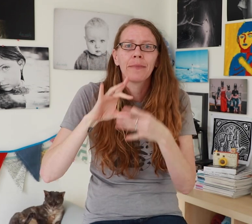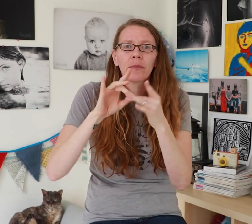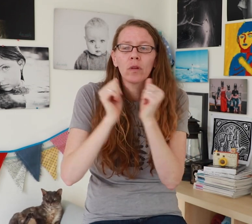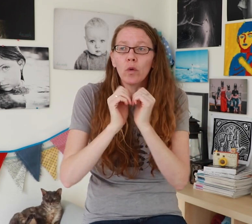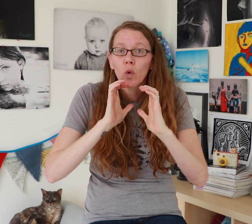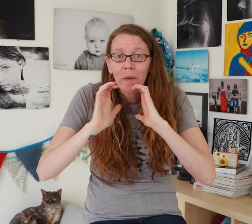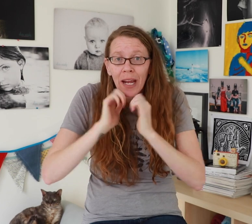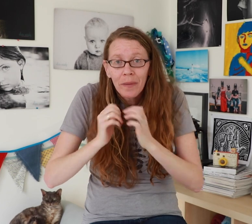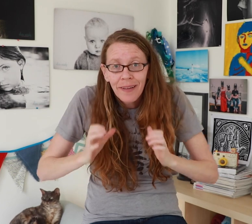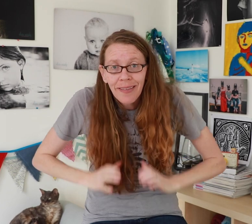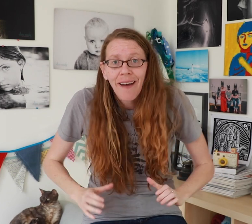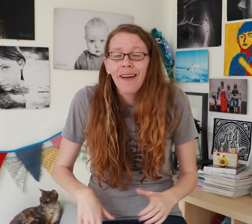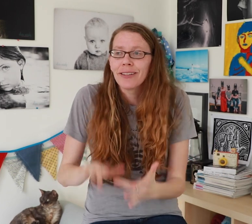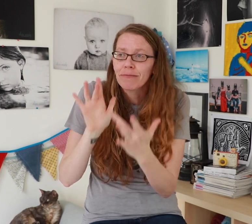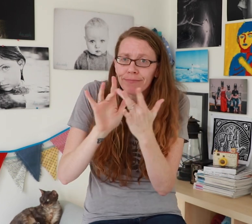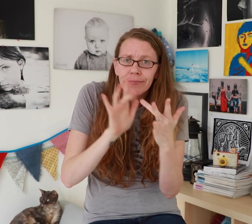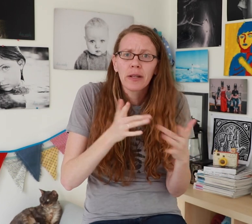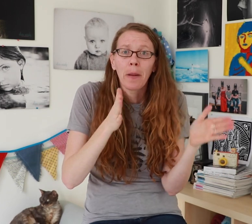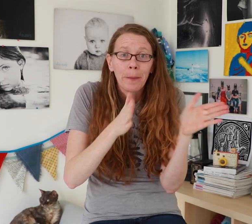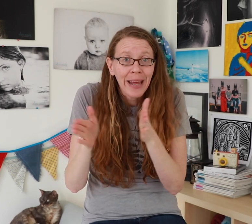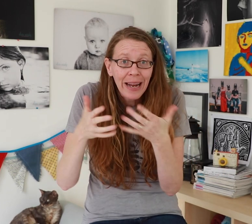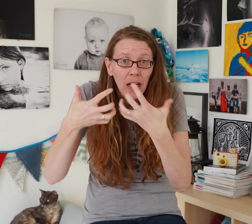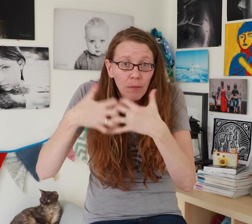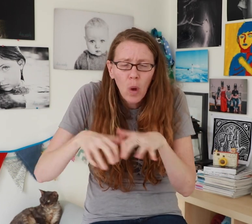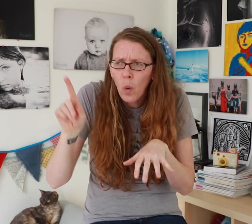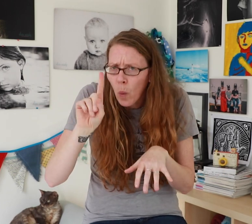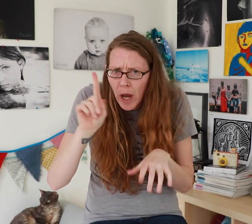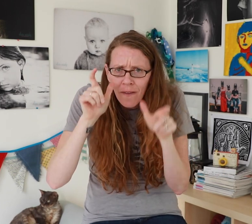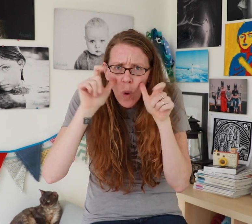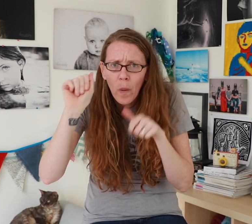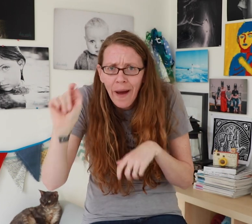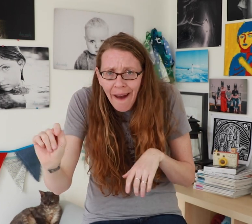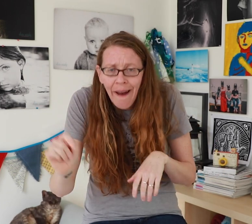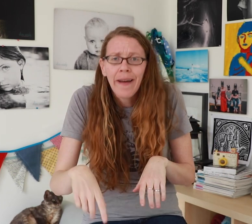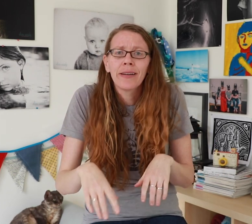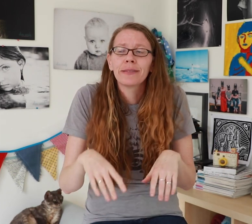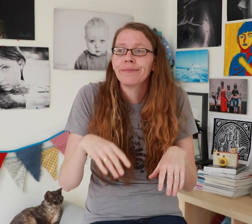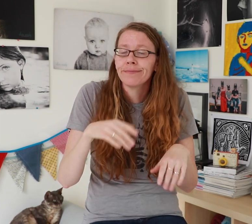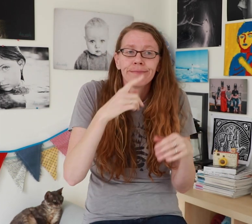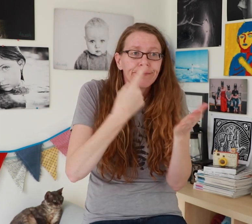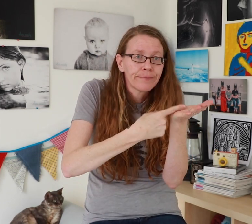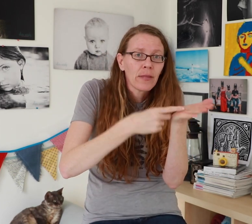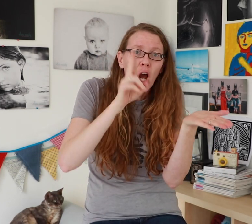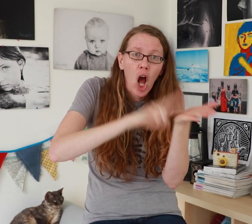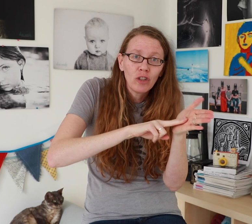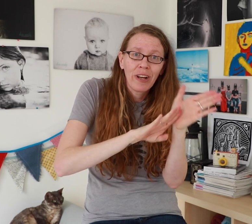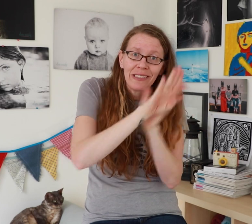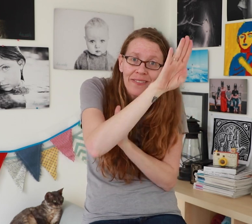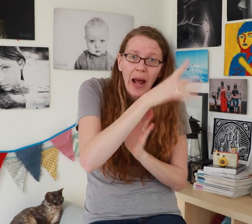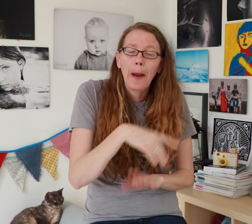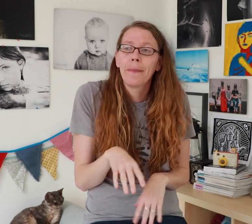You know, communicating with clients, planning the locations, developing contracts,